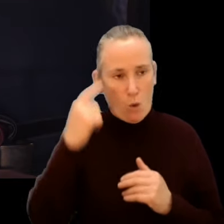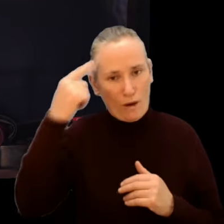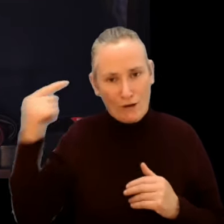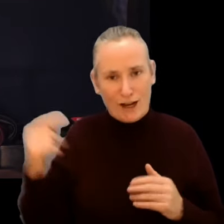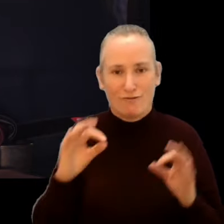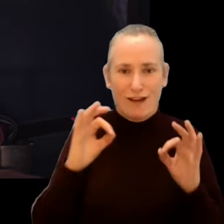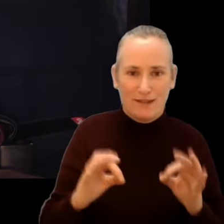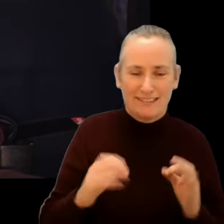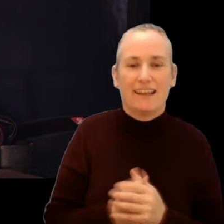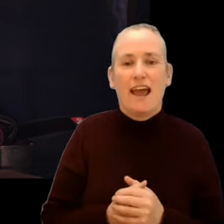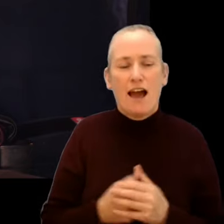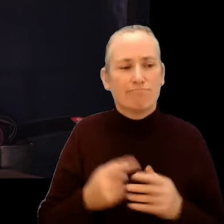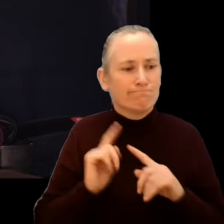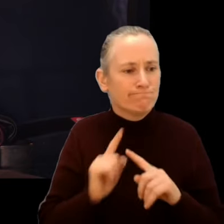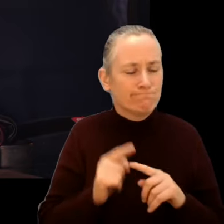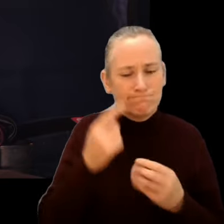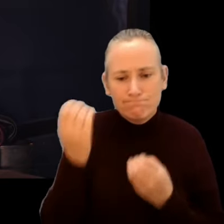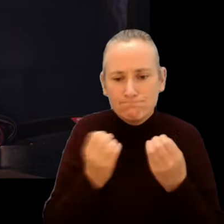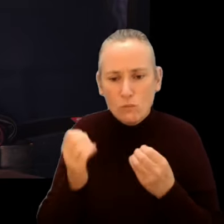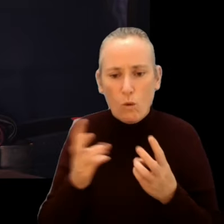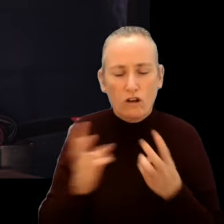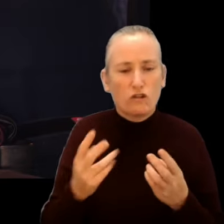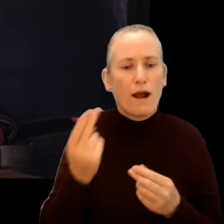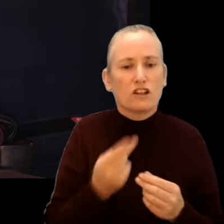and a renewed focus on experimental work through our partnership with aemi